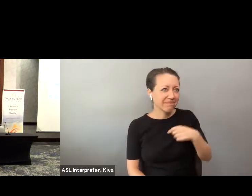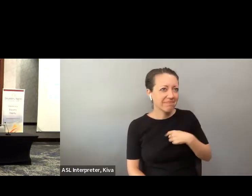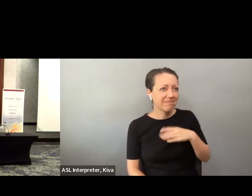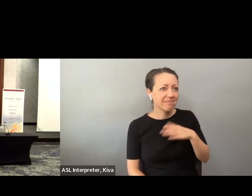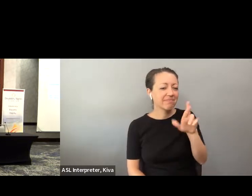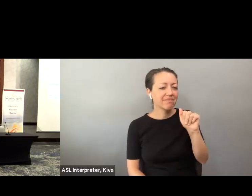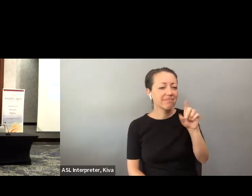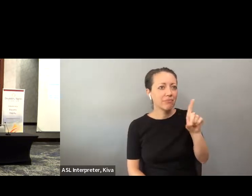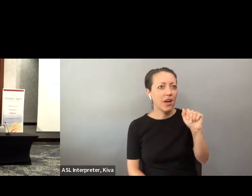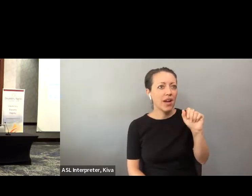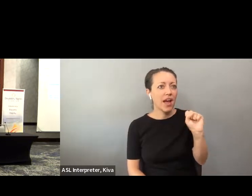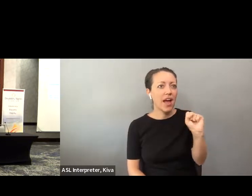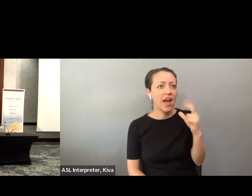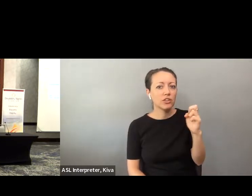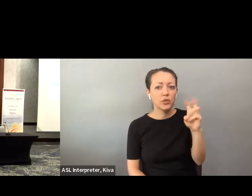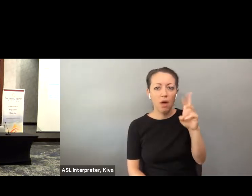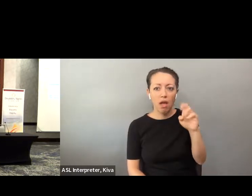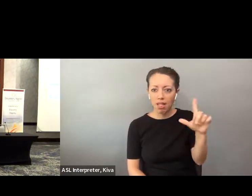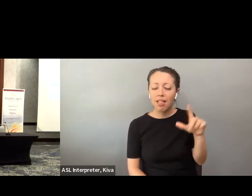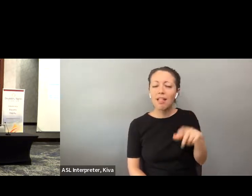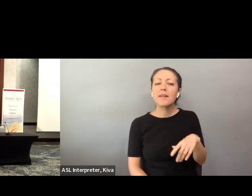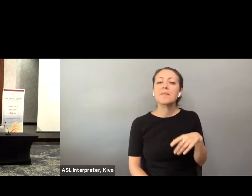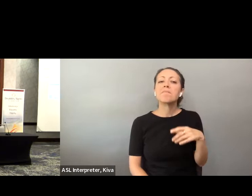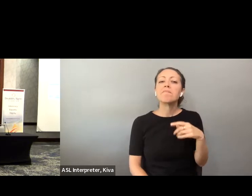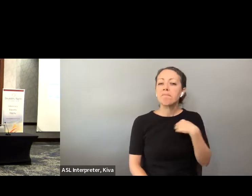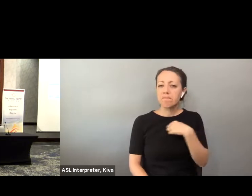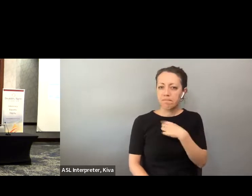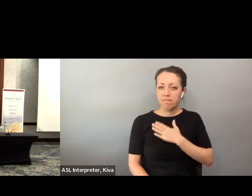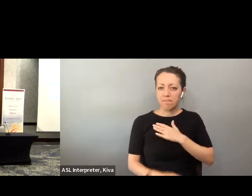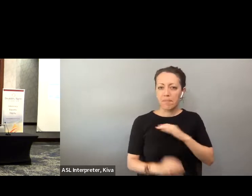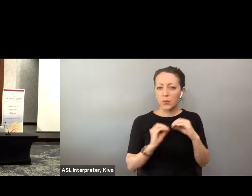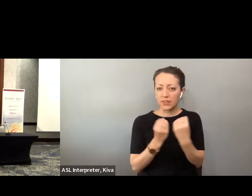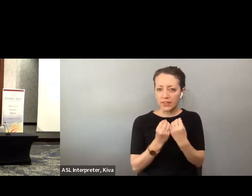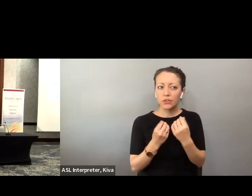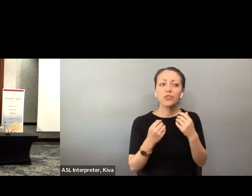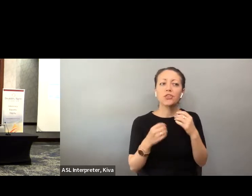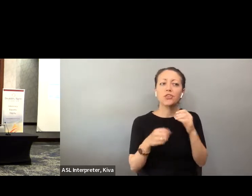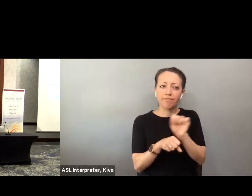I'm the State Director for all betting this local. » Hi, good morning. Whoa that 's loud. My name is Brad and